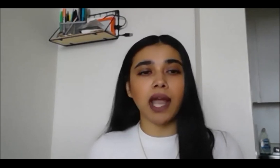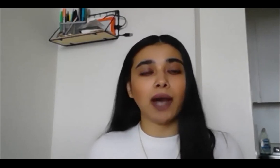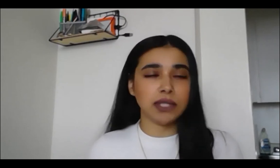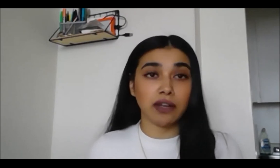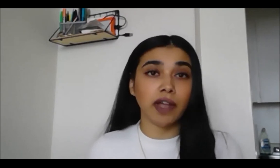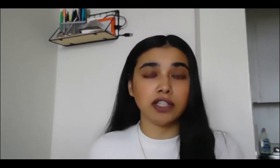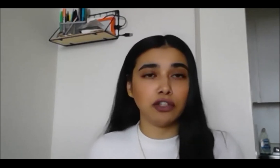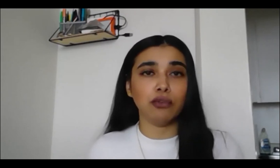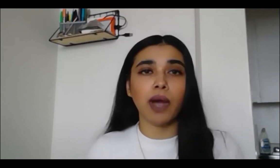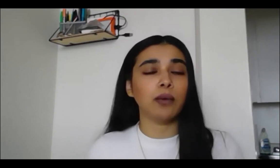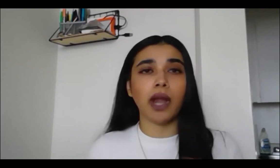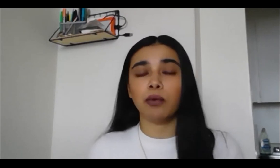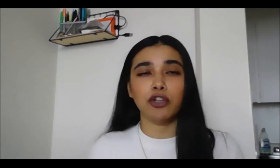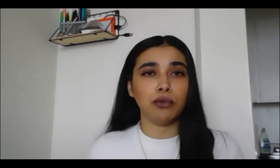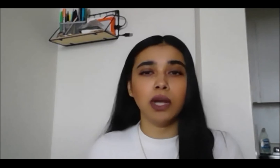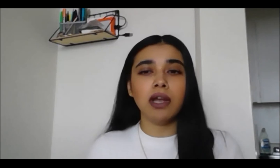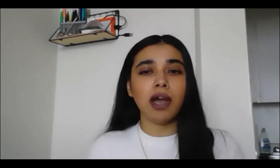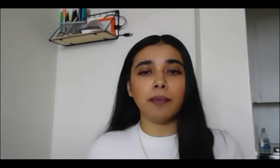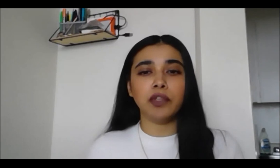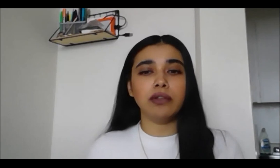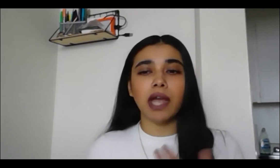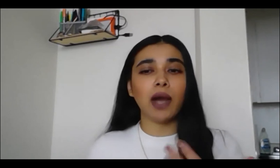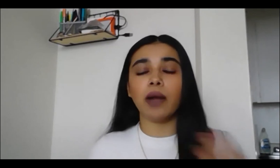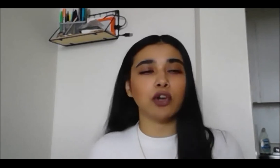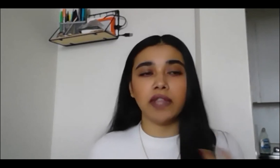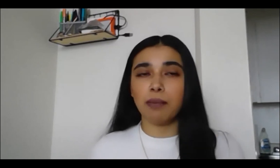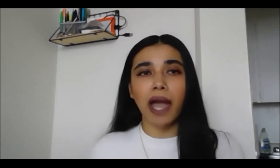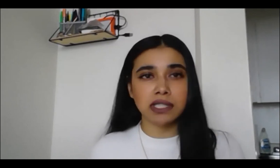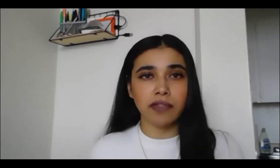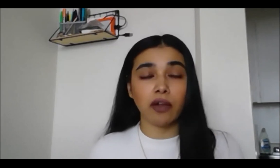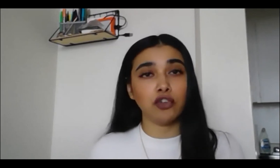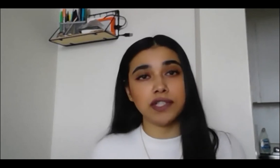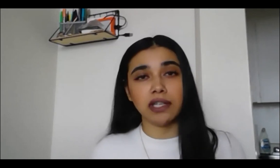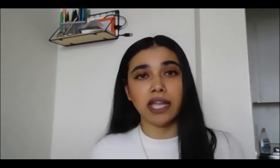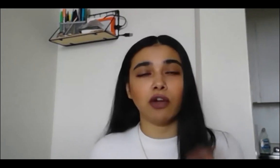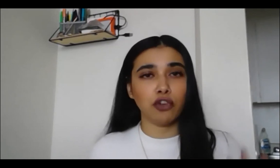how is that affecting you, what are the impacts of that on your day-to-day, on